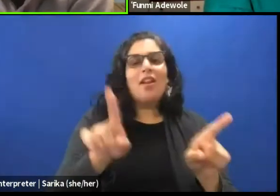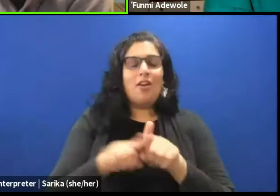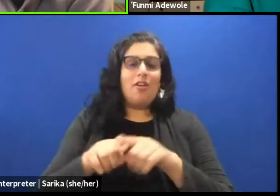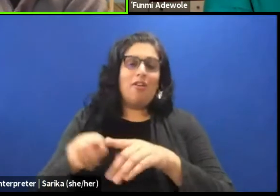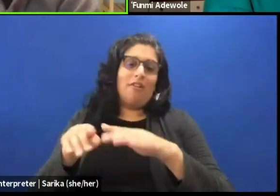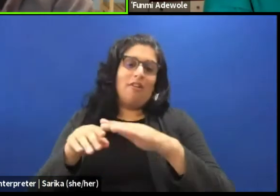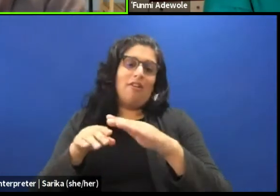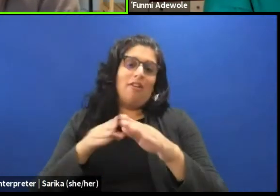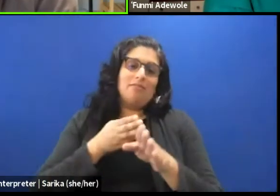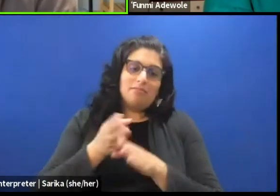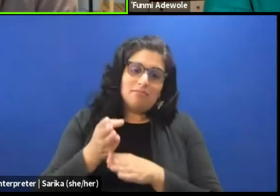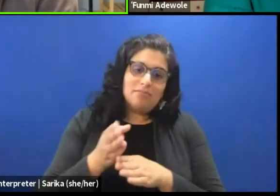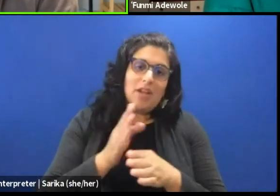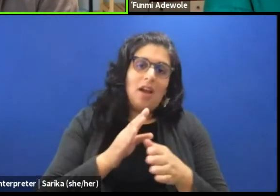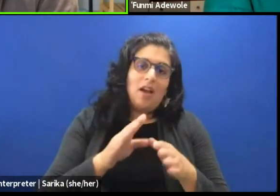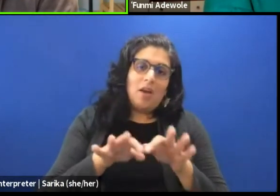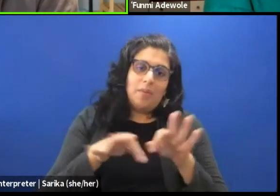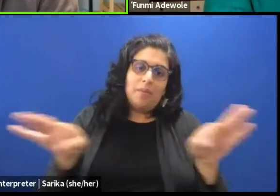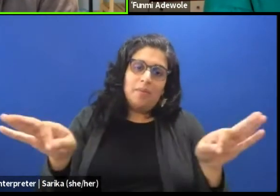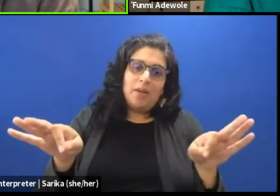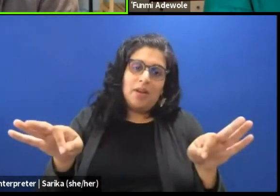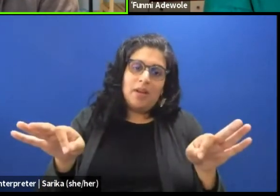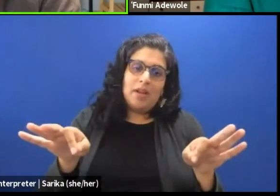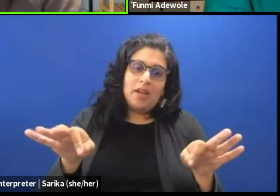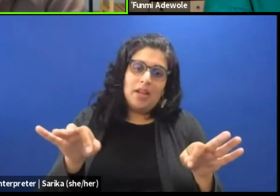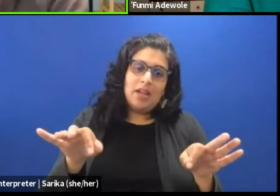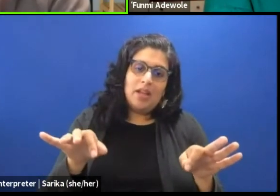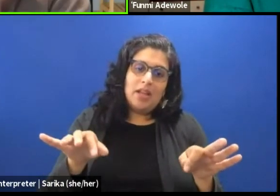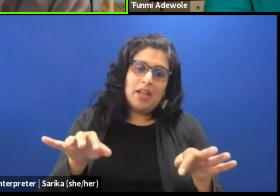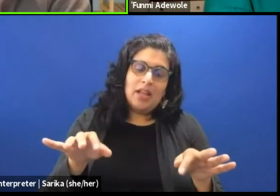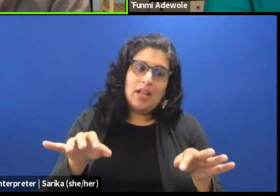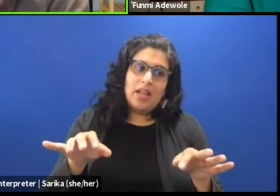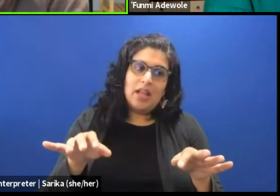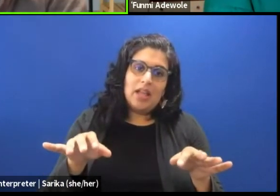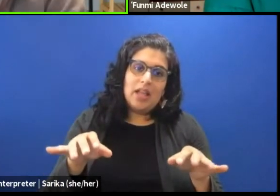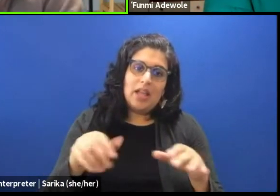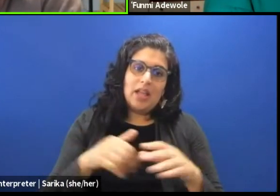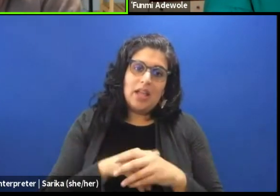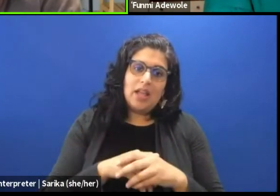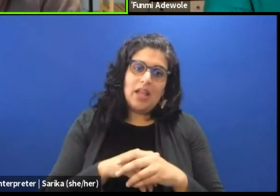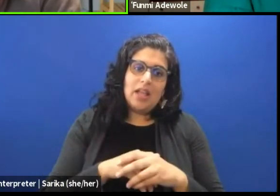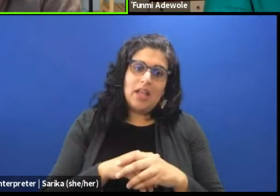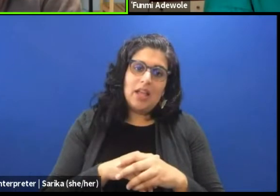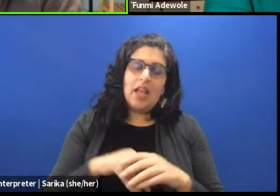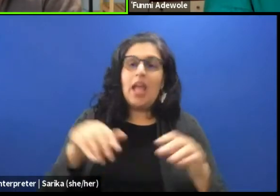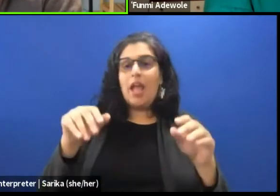and my masters in University of Ilorin before I did my PHD in the university of Victoria.